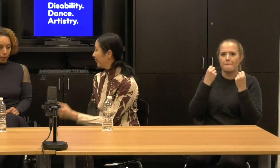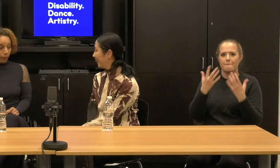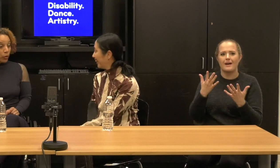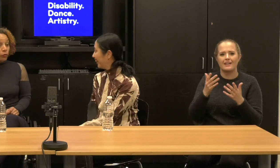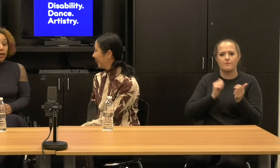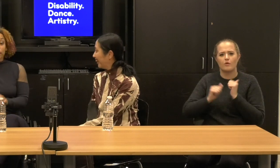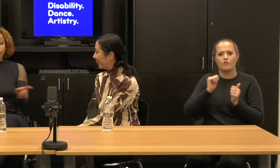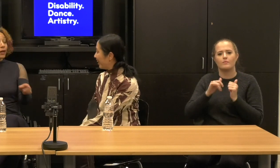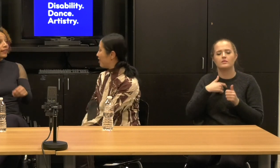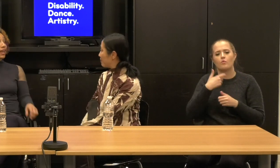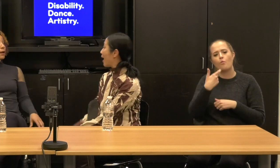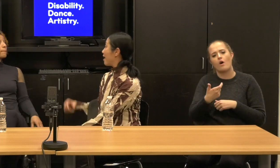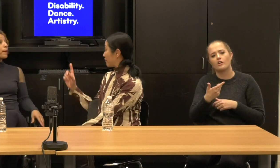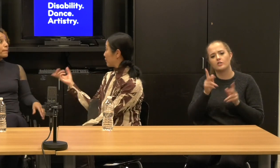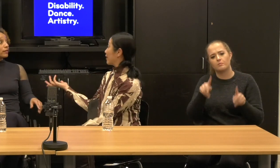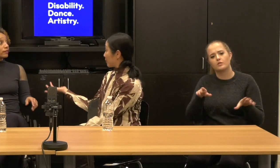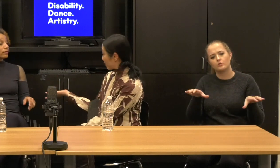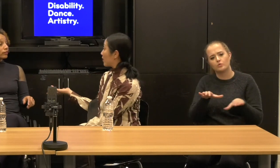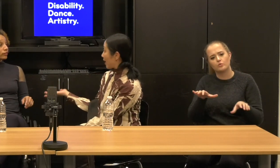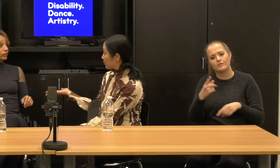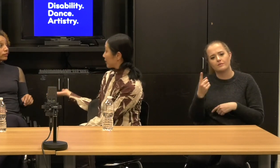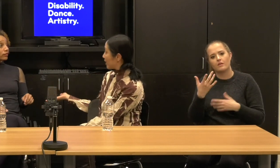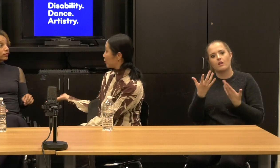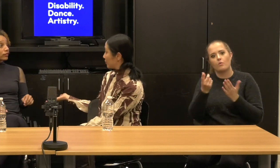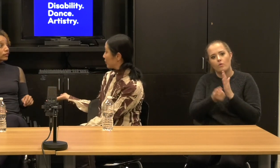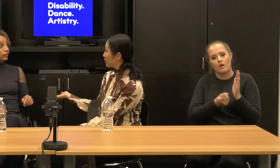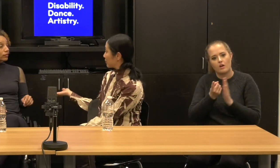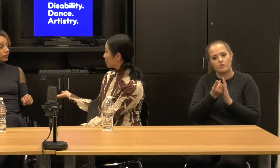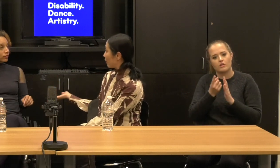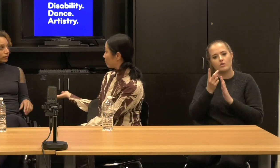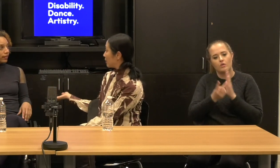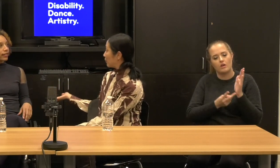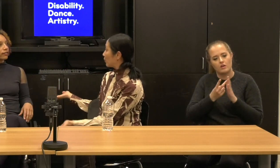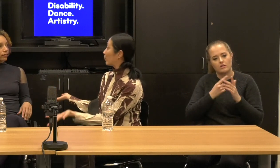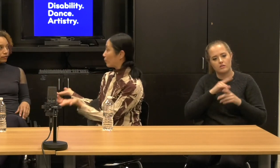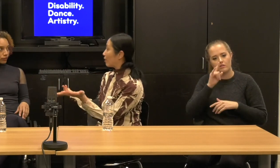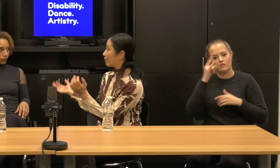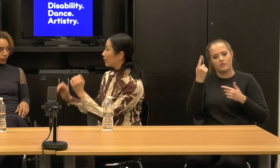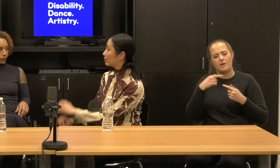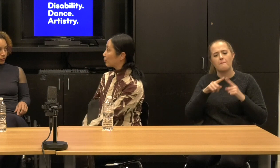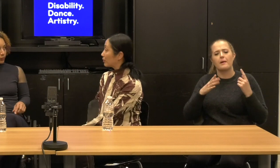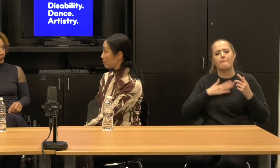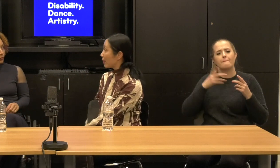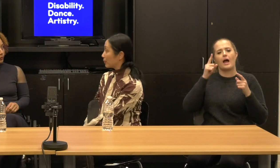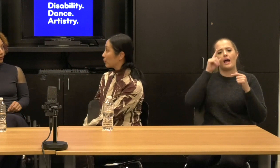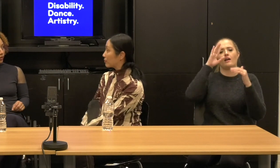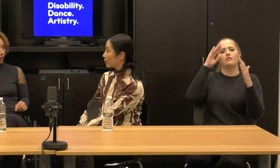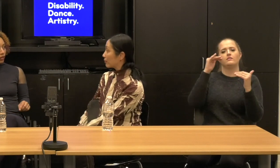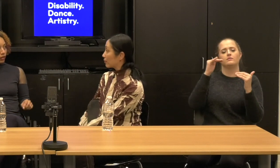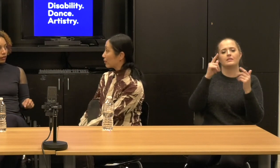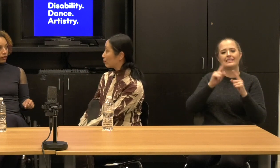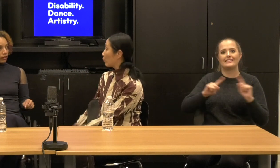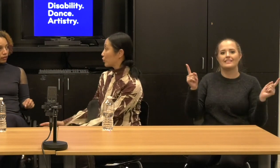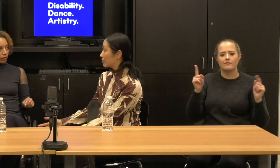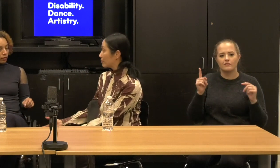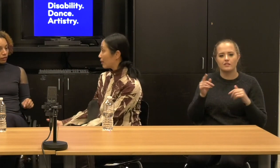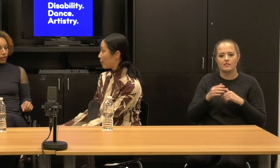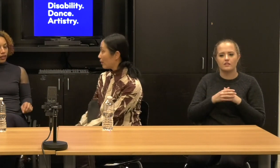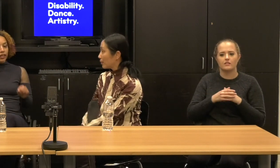I have different expectations of approval and with impairments with, with a motion impairments